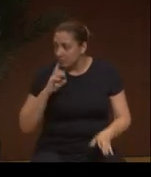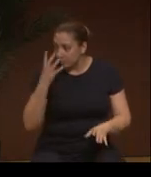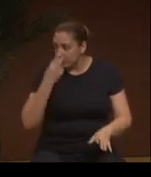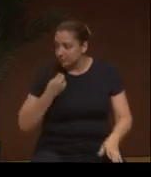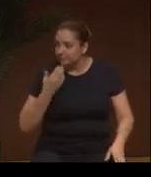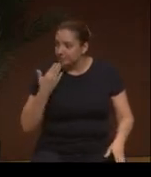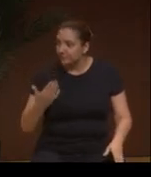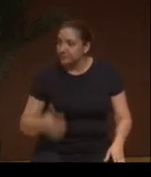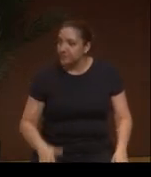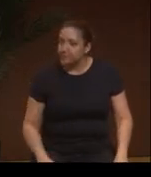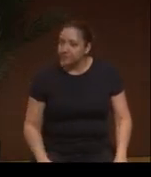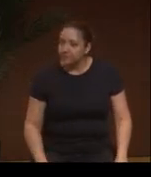It was very beautiful, thank you for offering it.